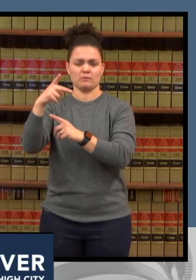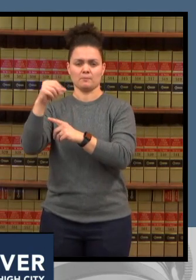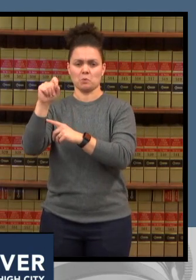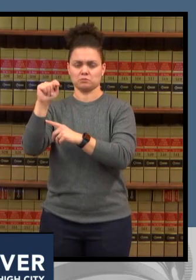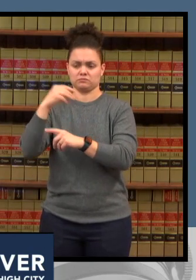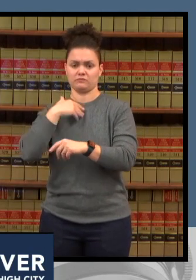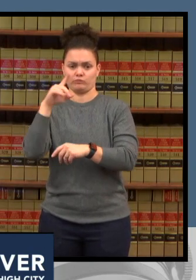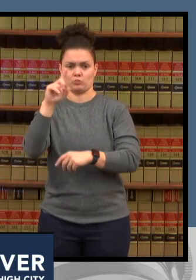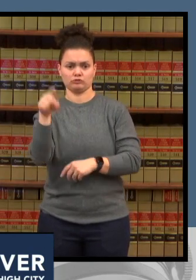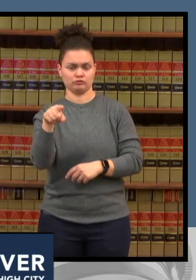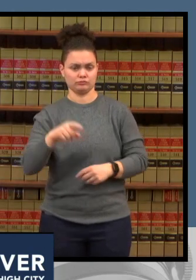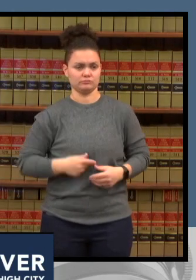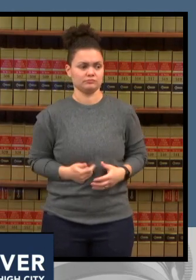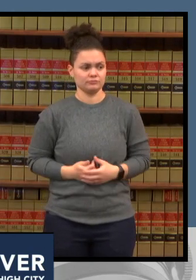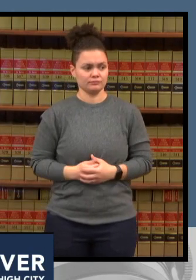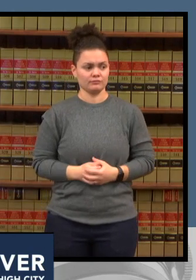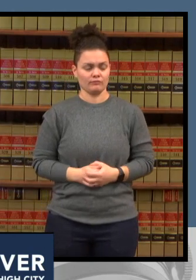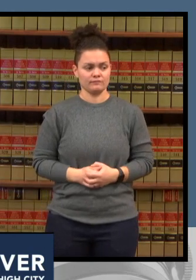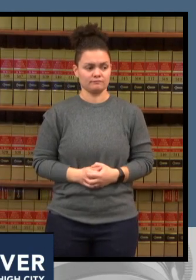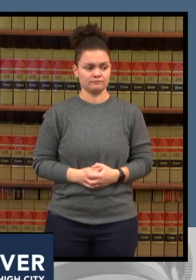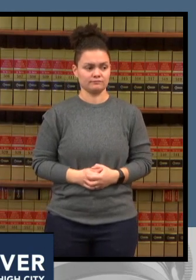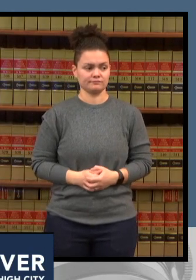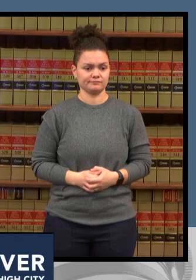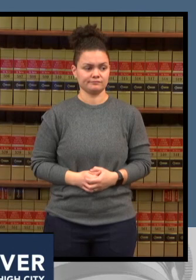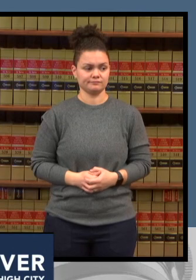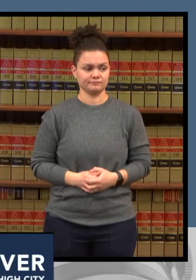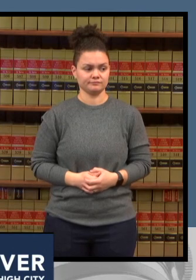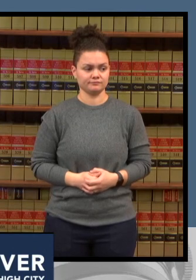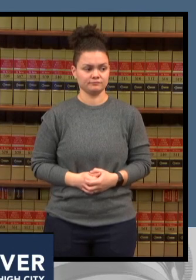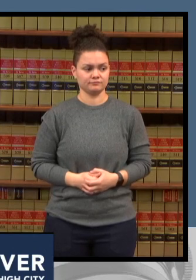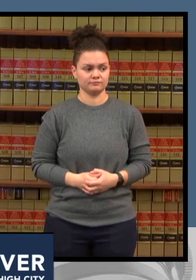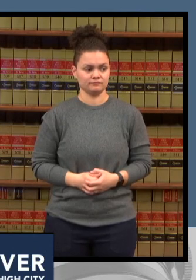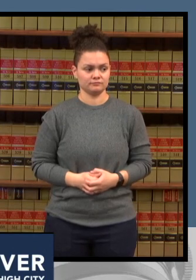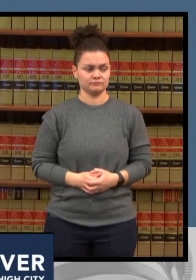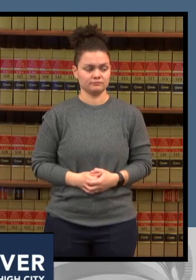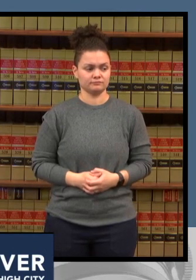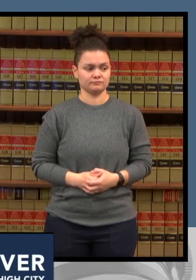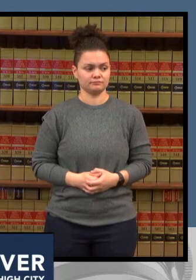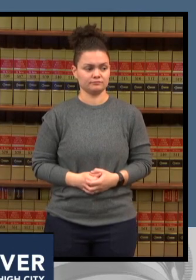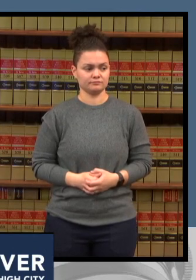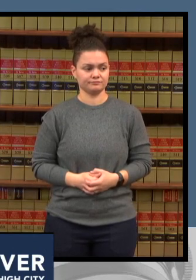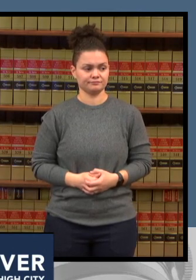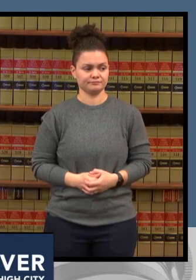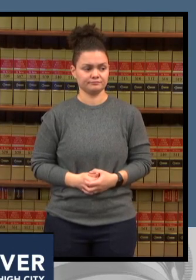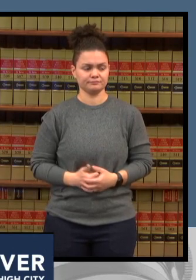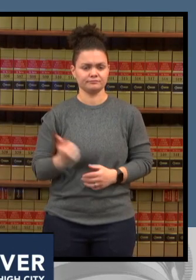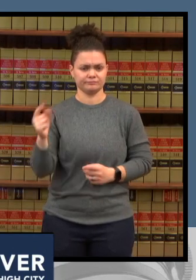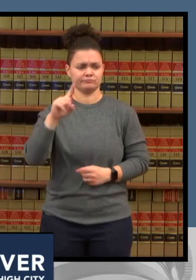yes um you mentioned about hospitals um being at capacity and could you tell me